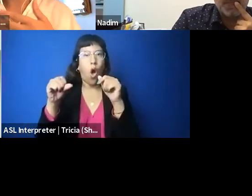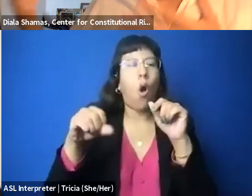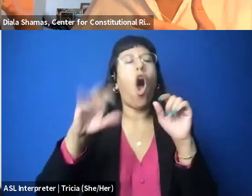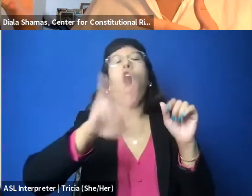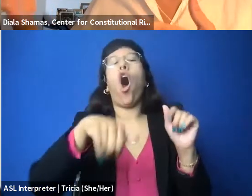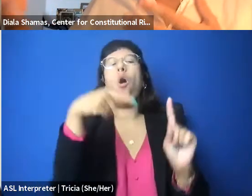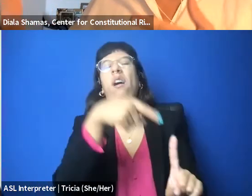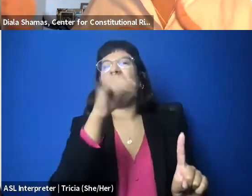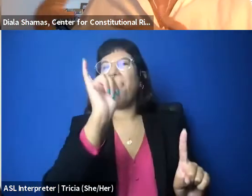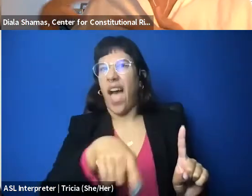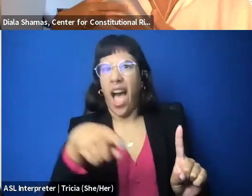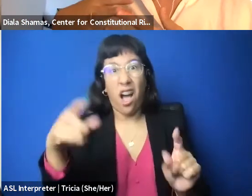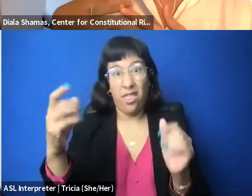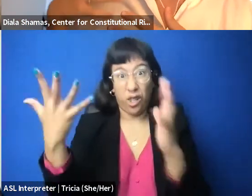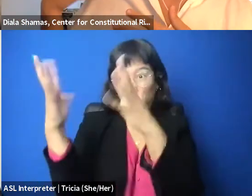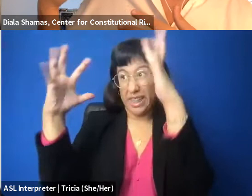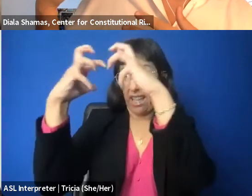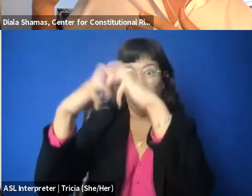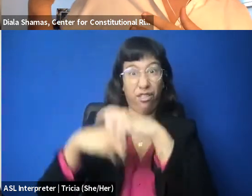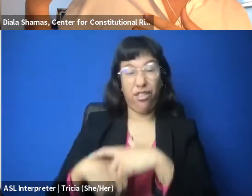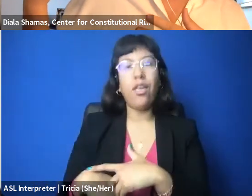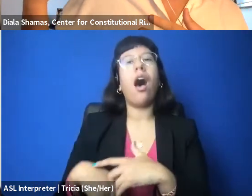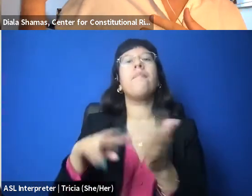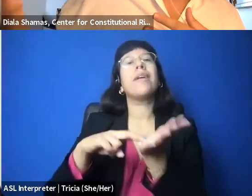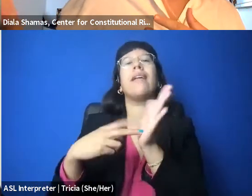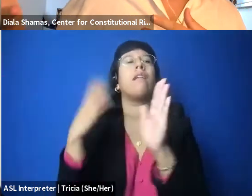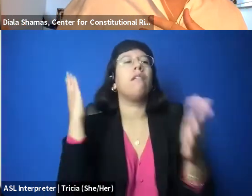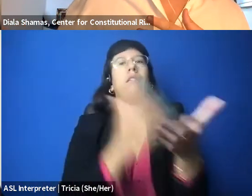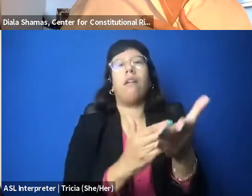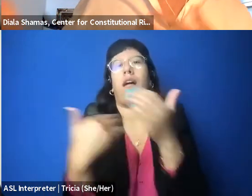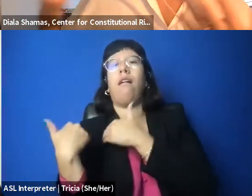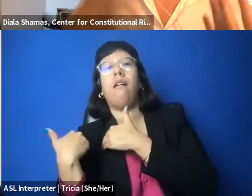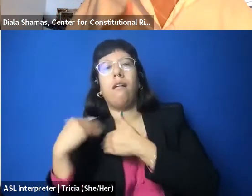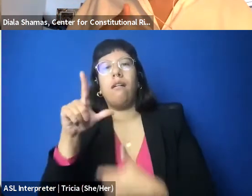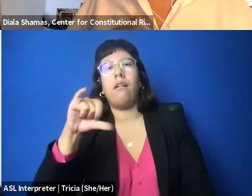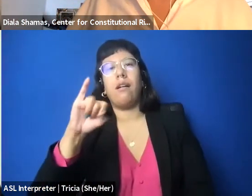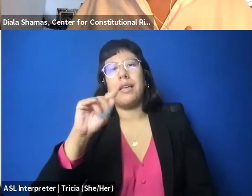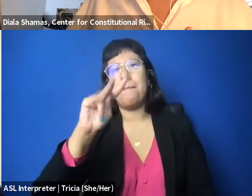that were burnt, the JNF trees that were burnt onto the US Campaign.